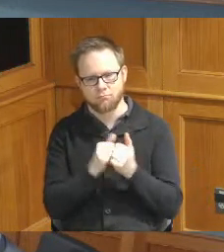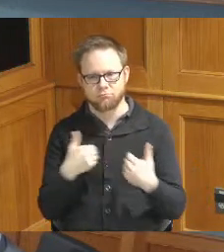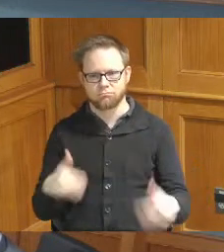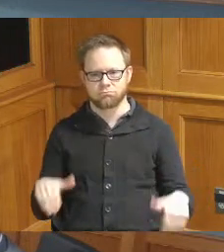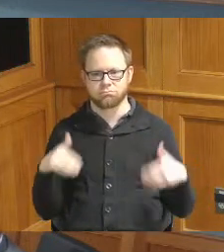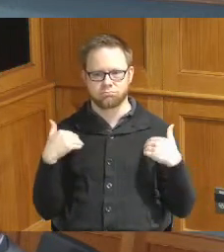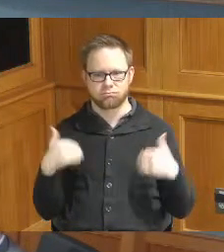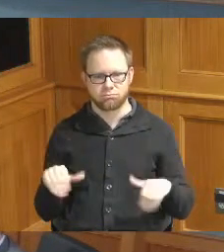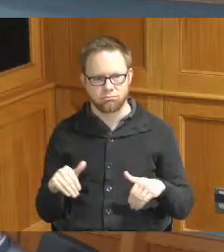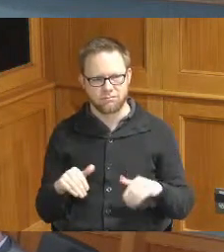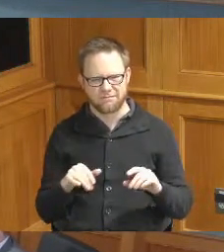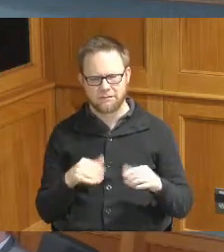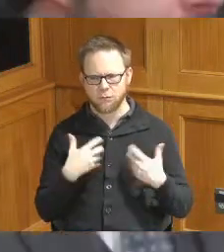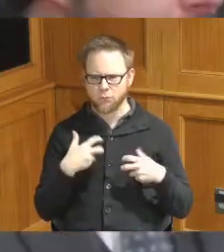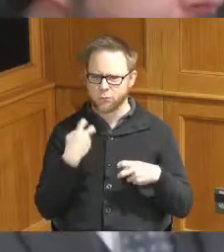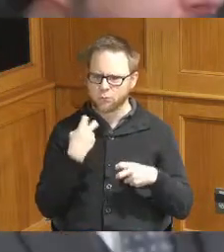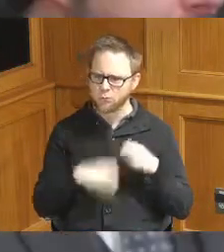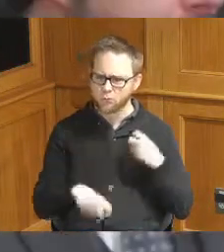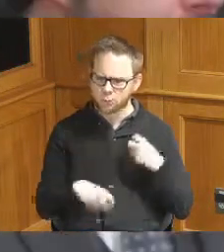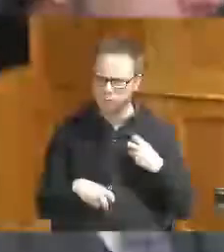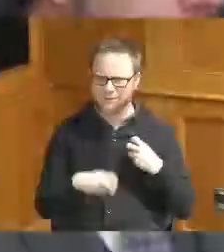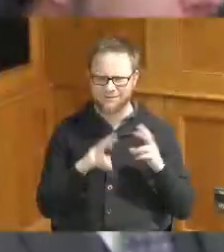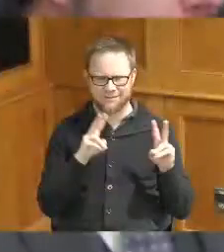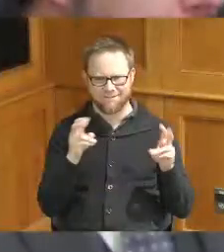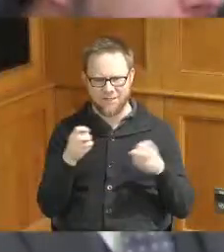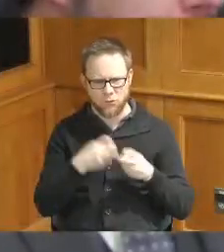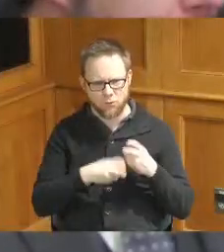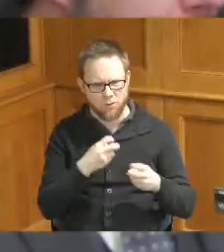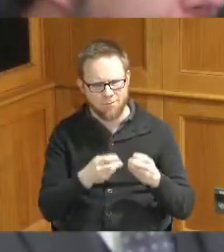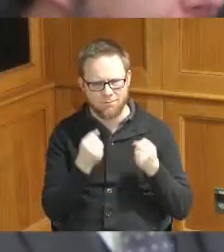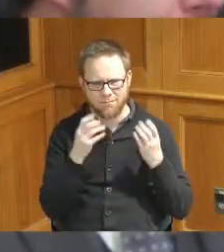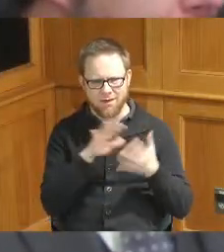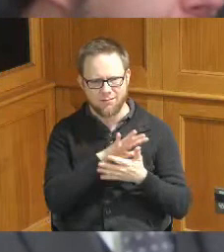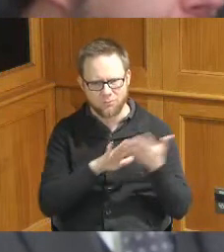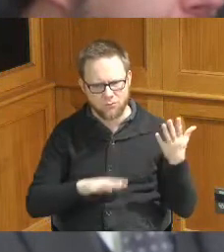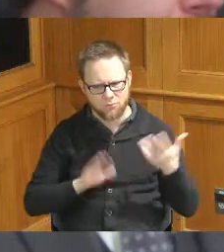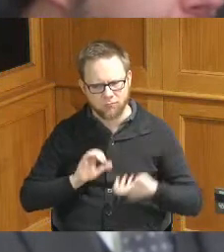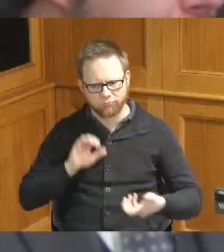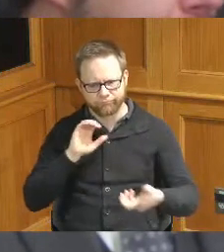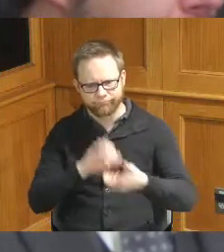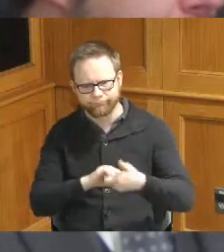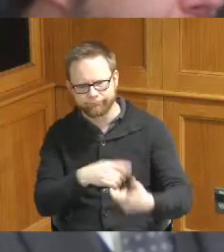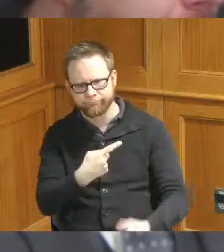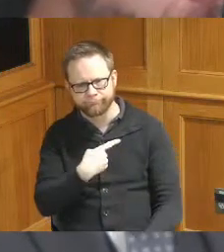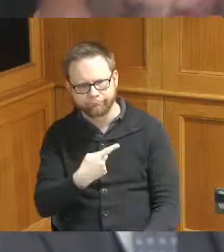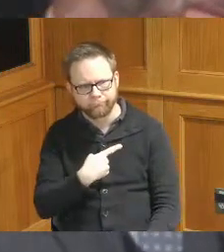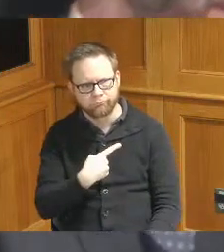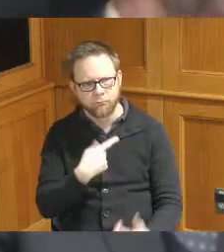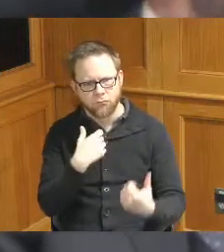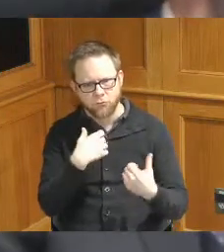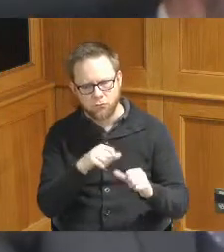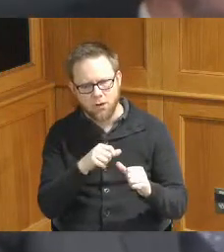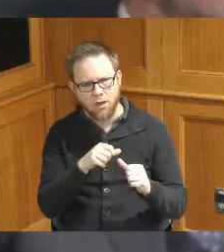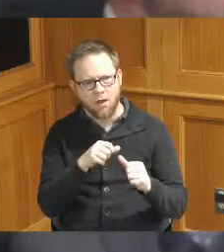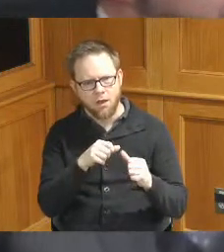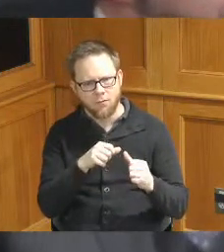to work on difficult issues to but partner with you to try to get to Common understandings on